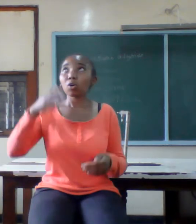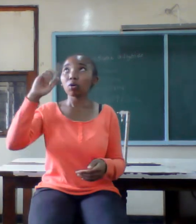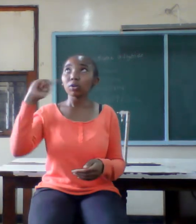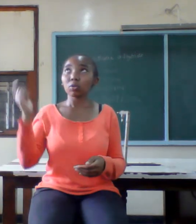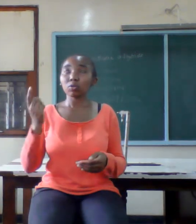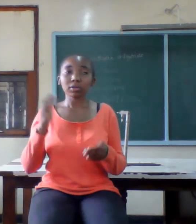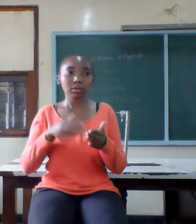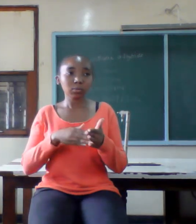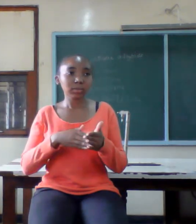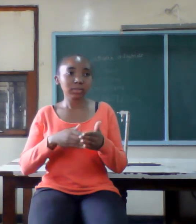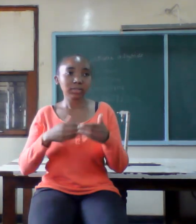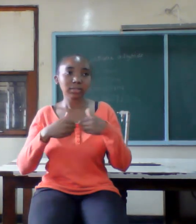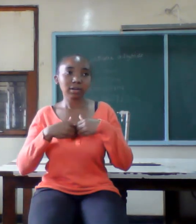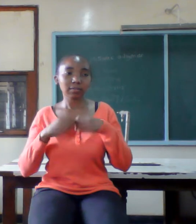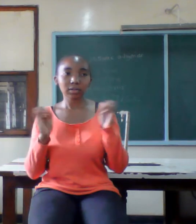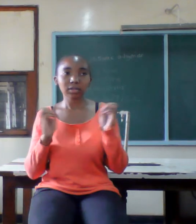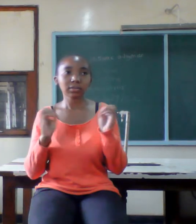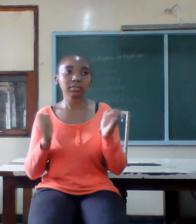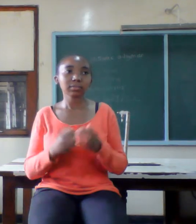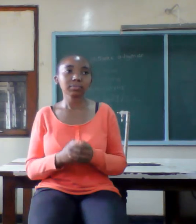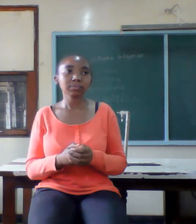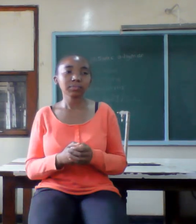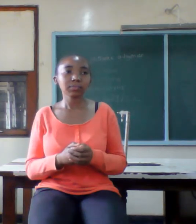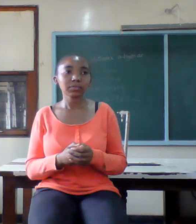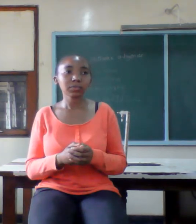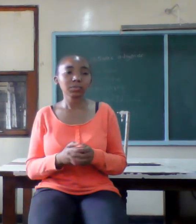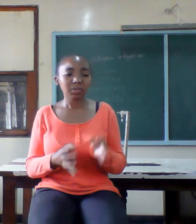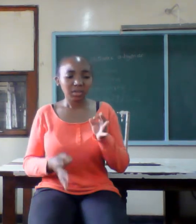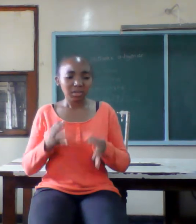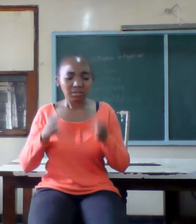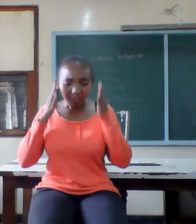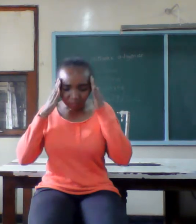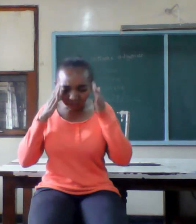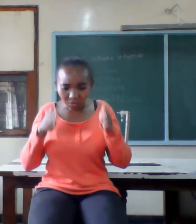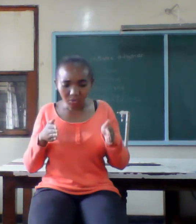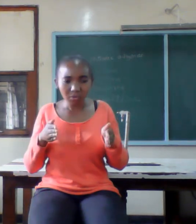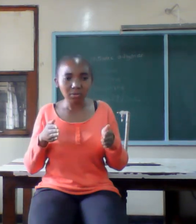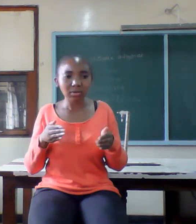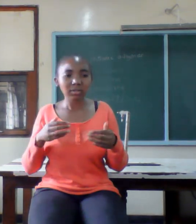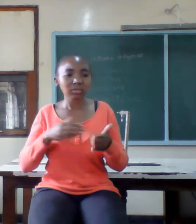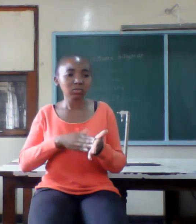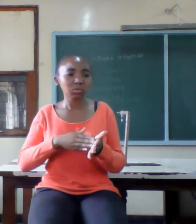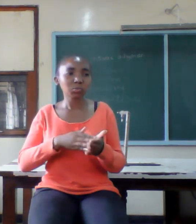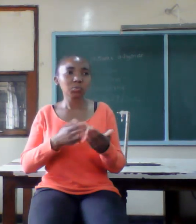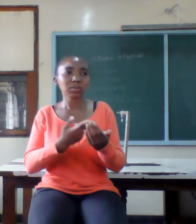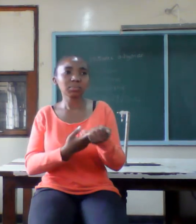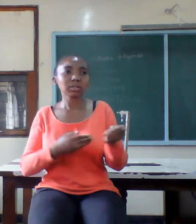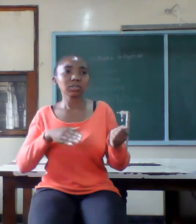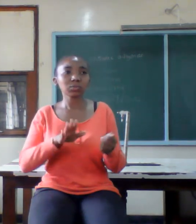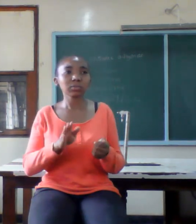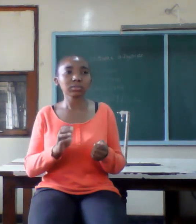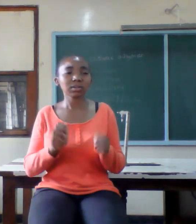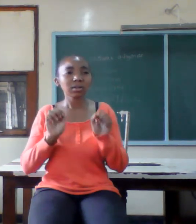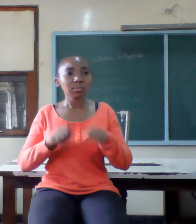a weakness so if you focus on your spouse weakness you can't get the best out of his strength